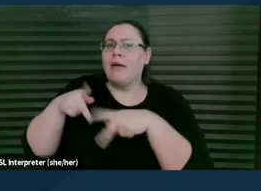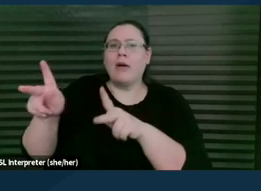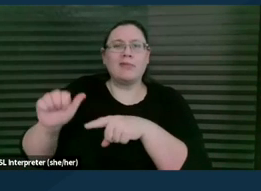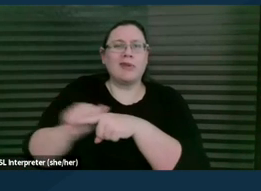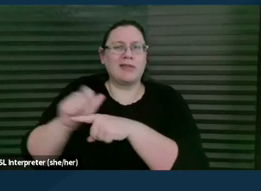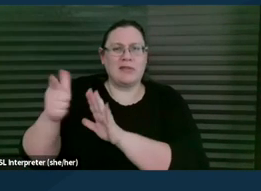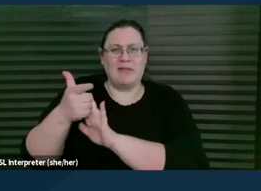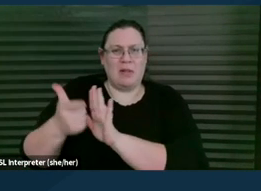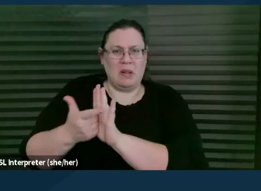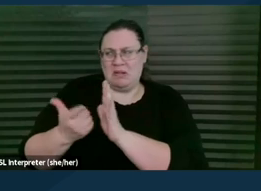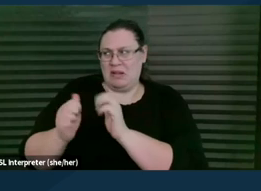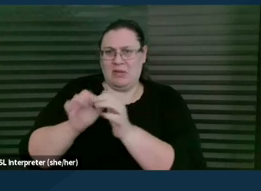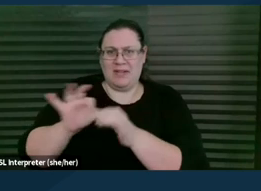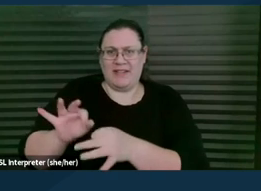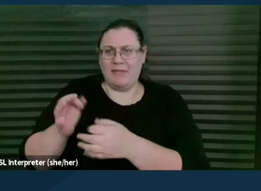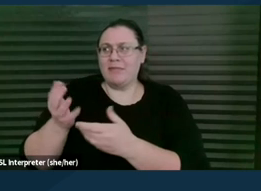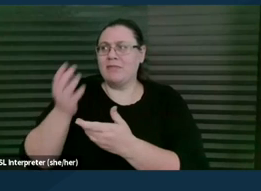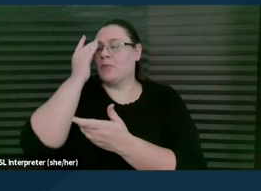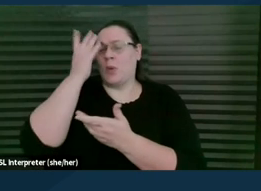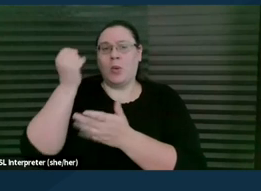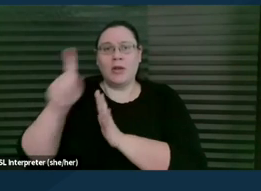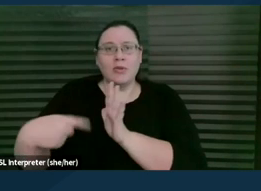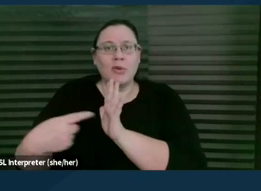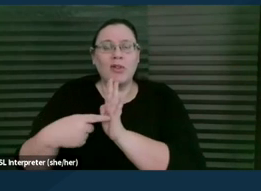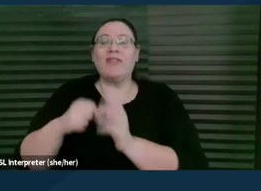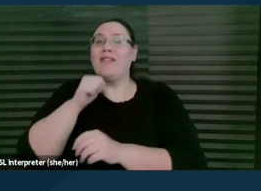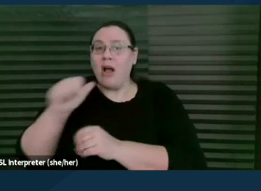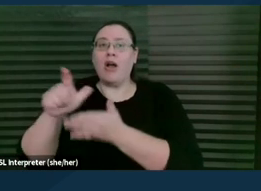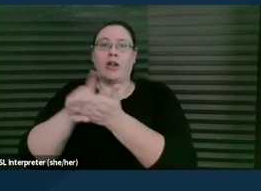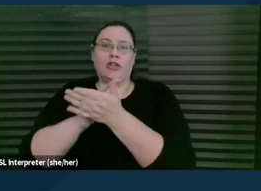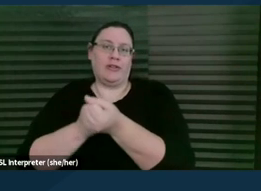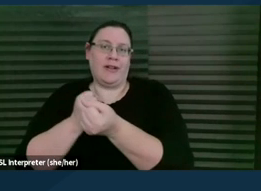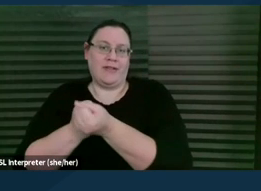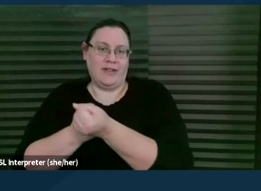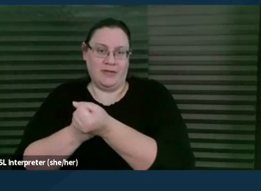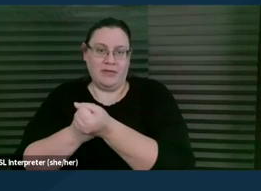and what is the role of a non-attorney advocate in educating and supporting